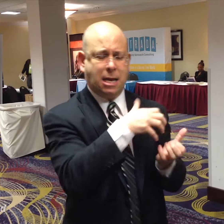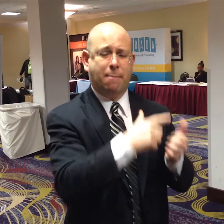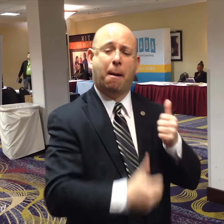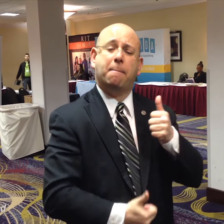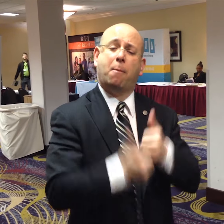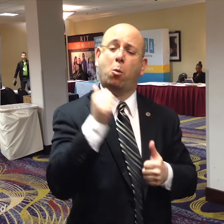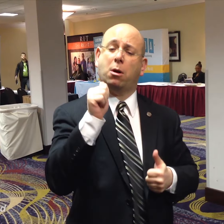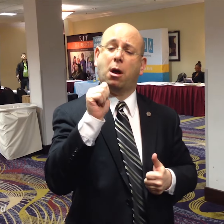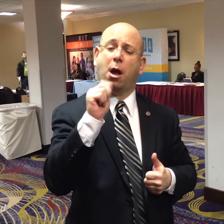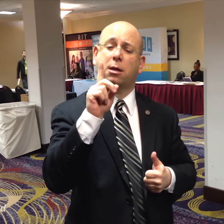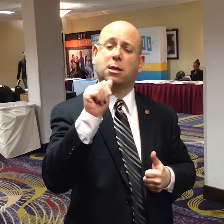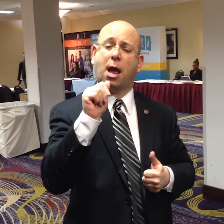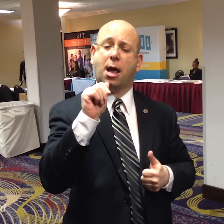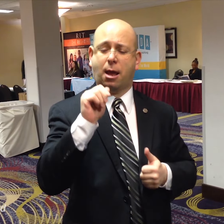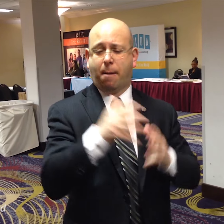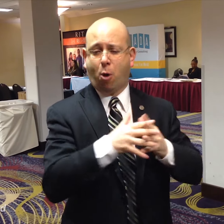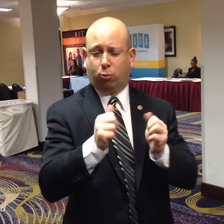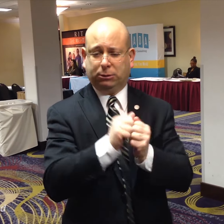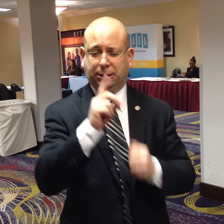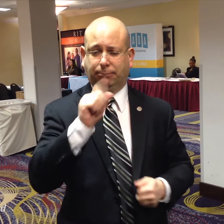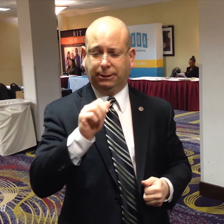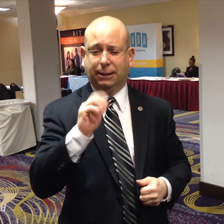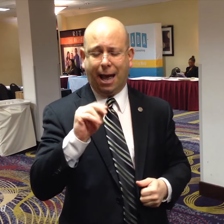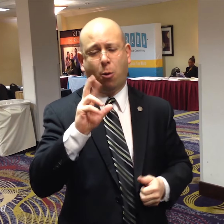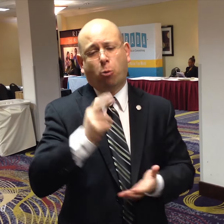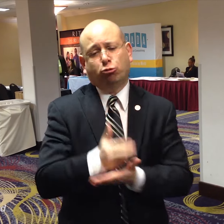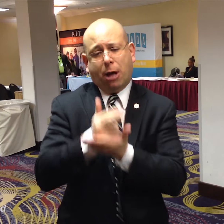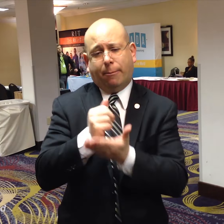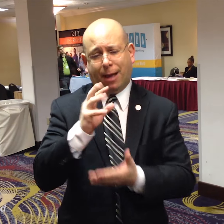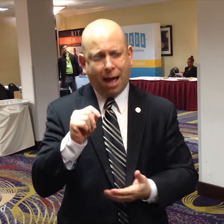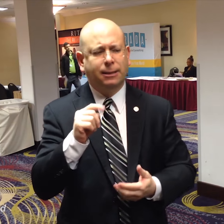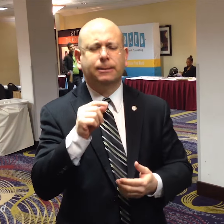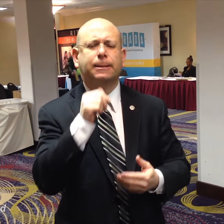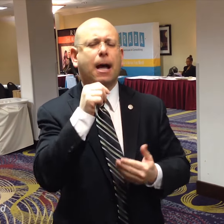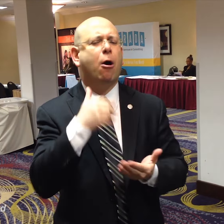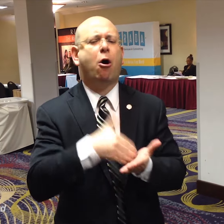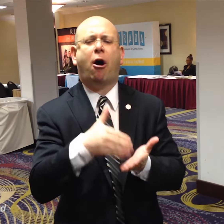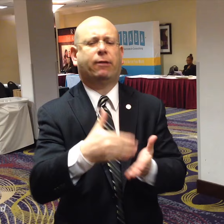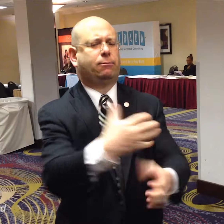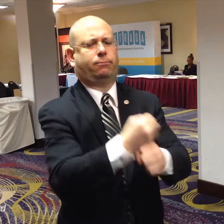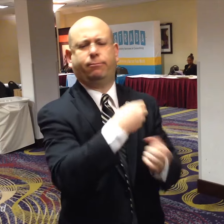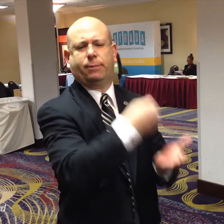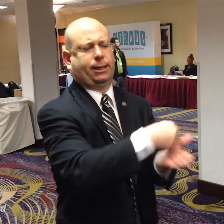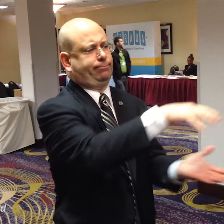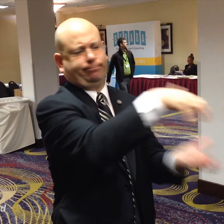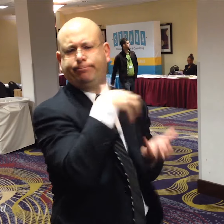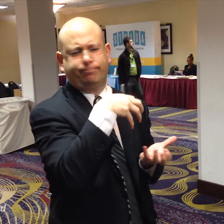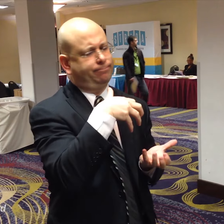However, most Americans with Disabilities Act (ADA) or Rehabilitation Act cases don't award money for damages.